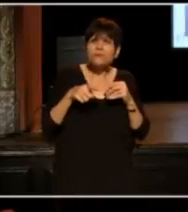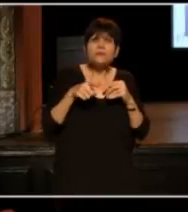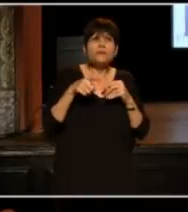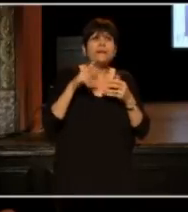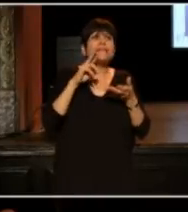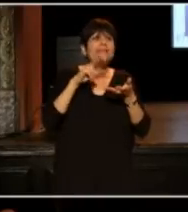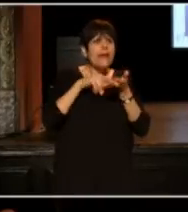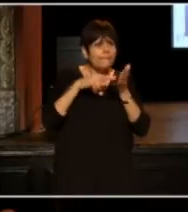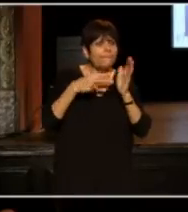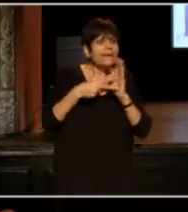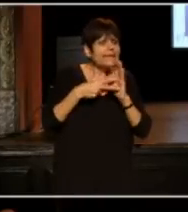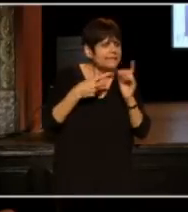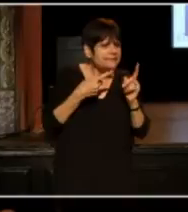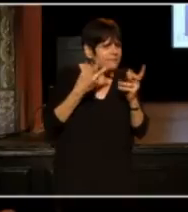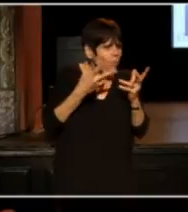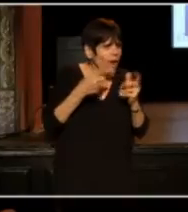That means, "Ugh, that is a black guy."